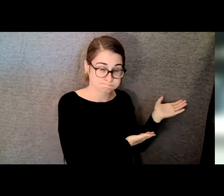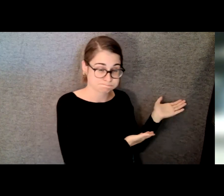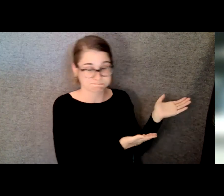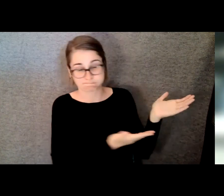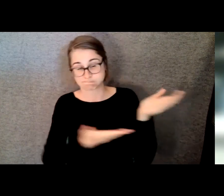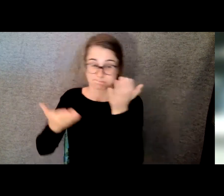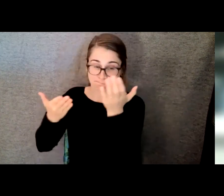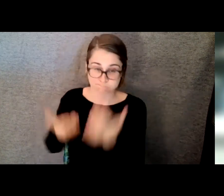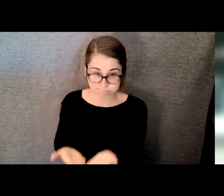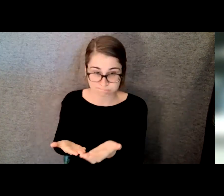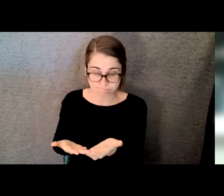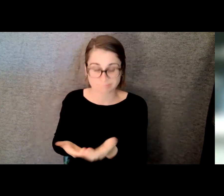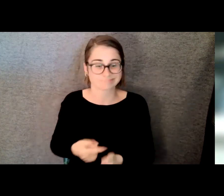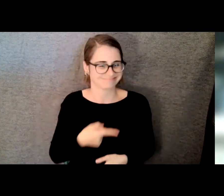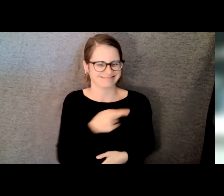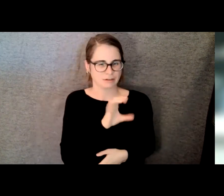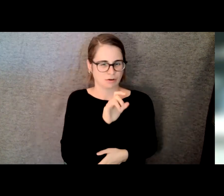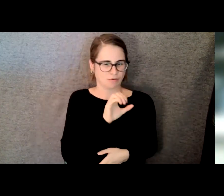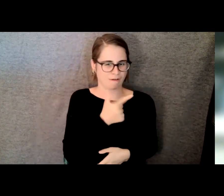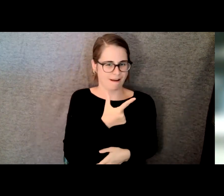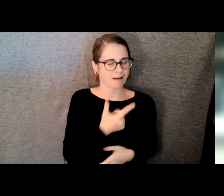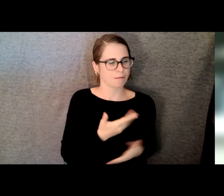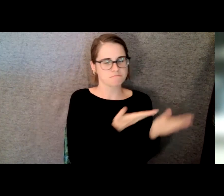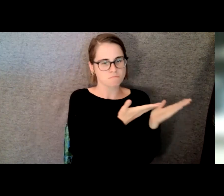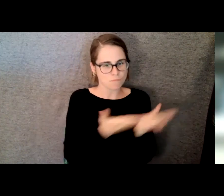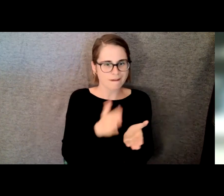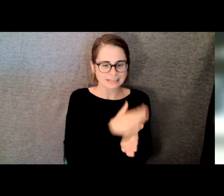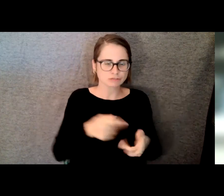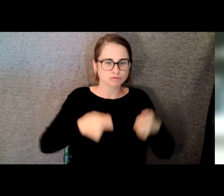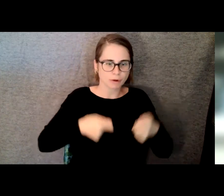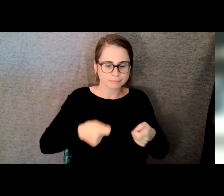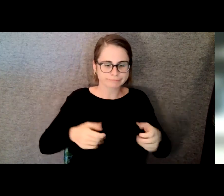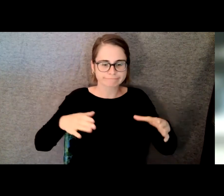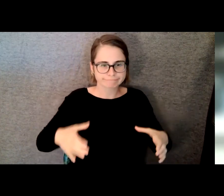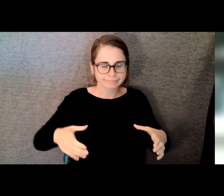kick drum, a snare and a high hat. And we set up under the arch.